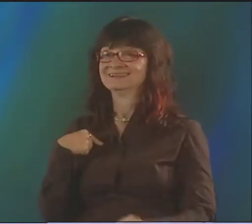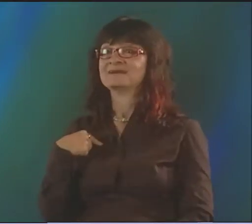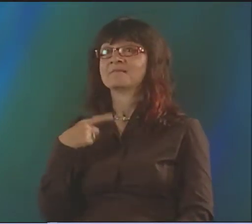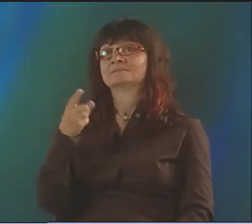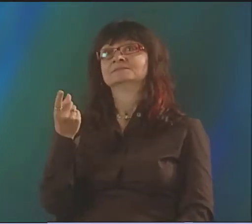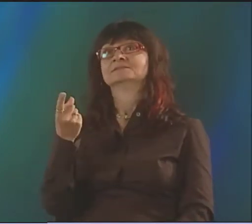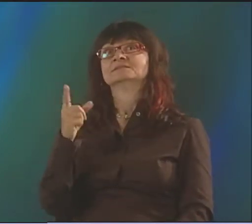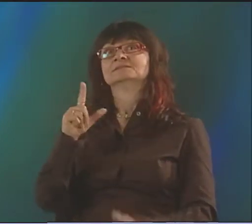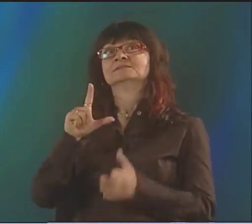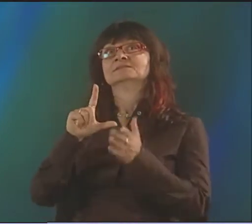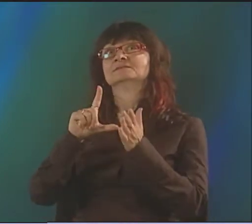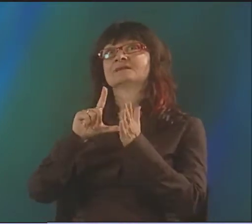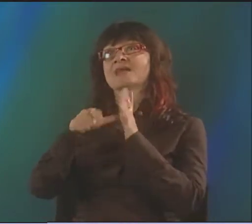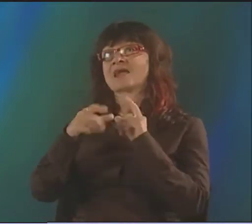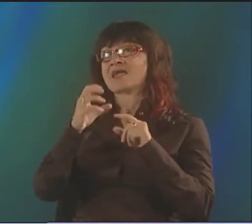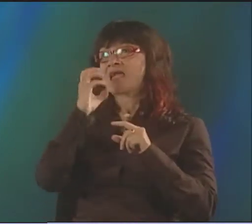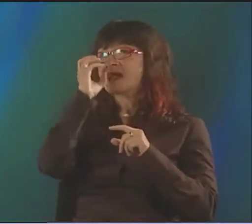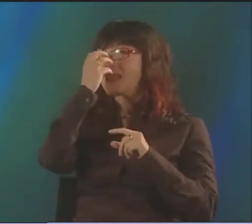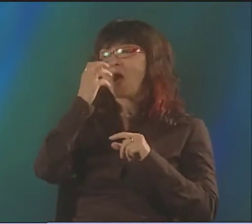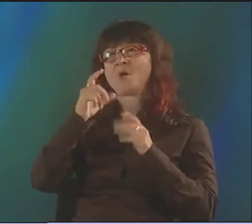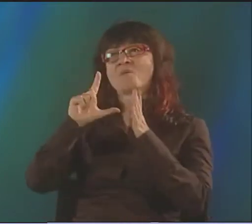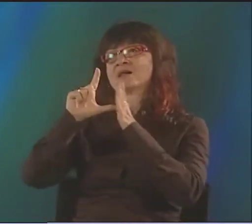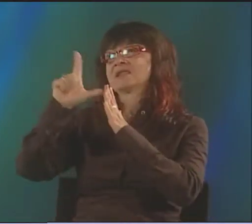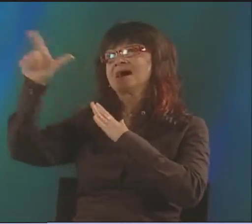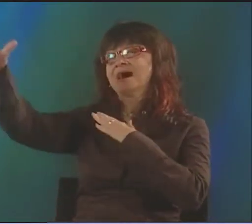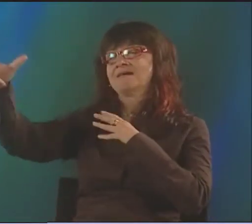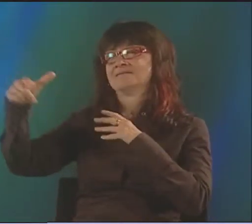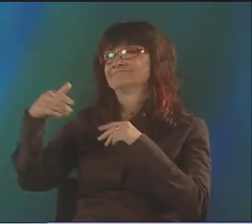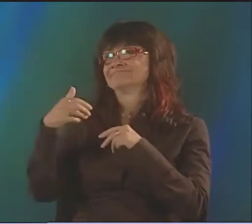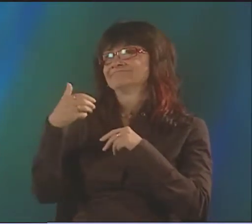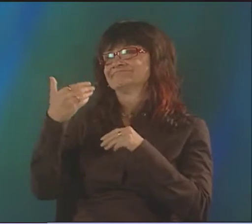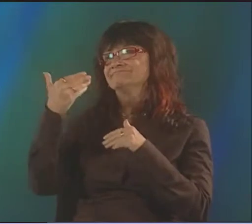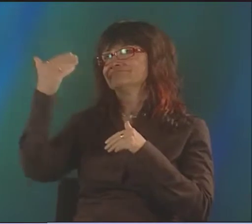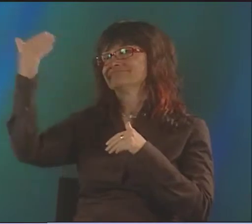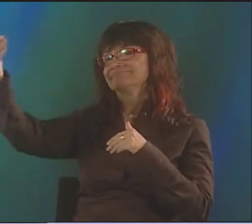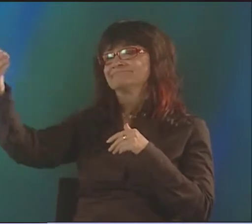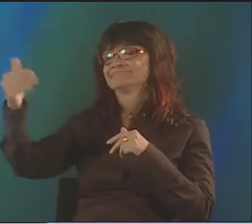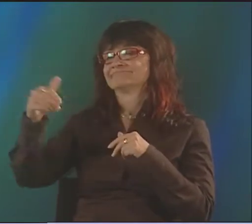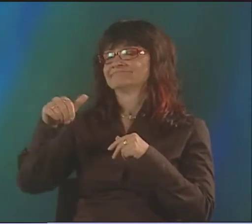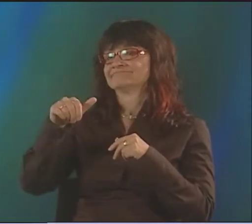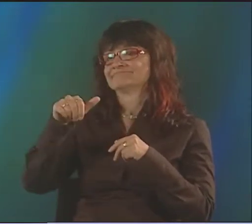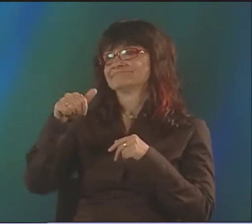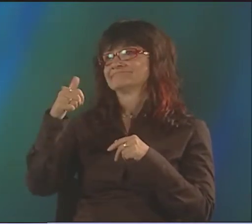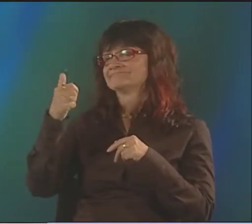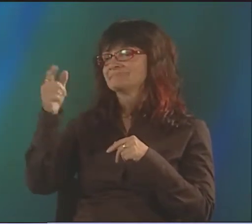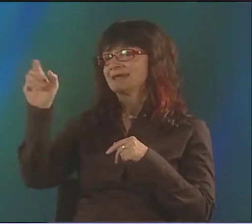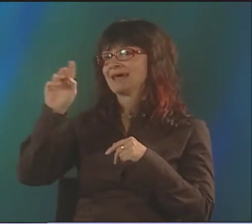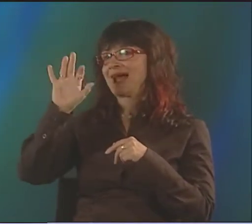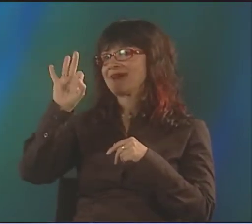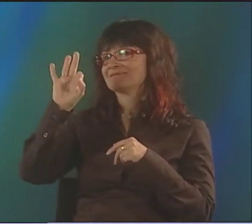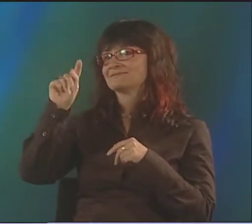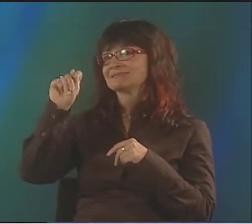AND IT ADDED TO MY SKILL SET, I THINK. THE CLOWN WORK I DID WAS MUCH, MUCH LATER.